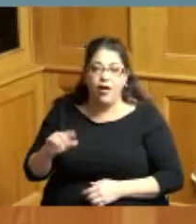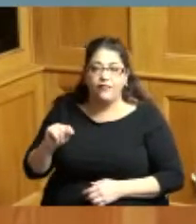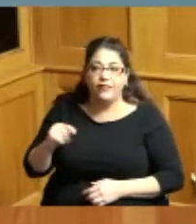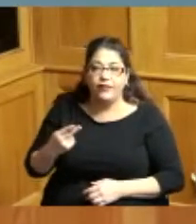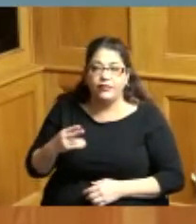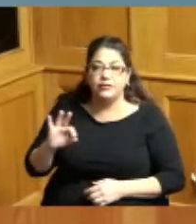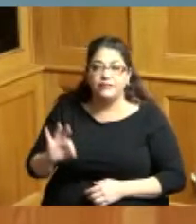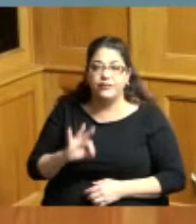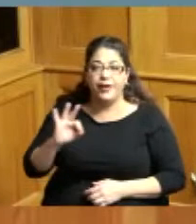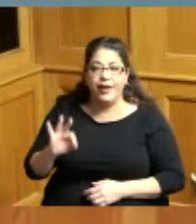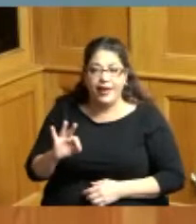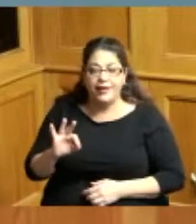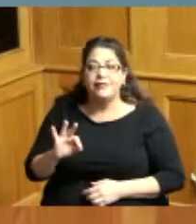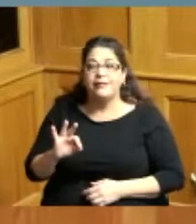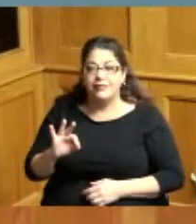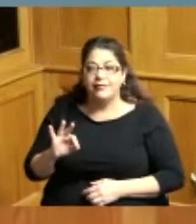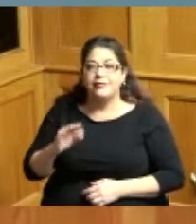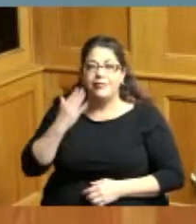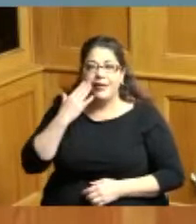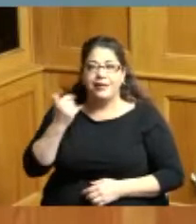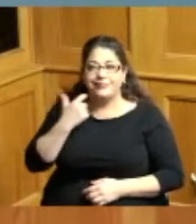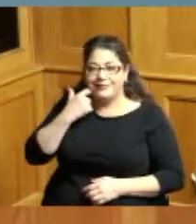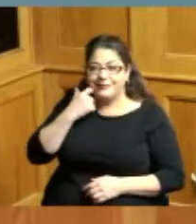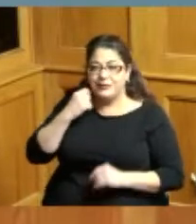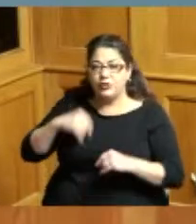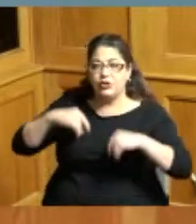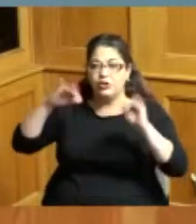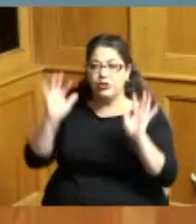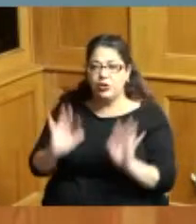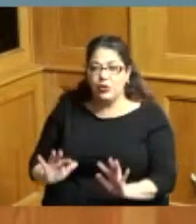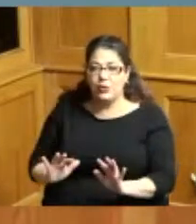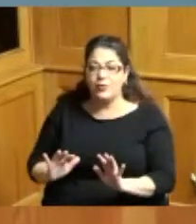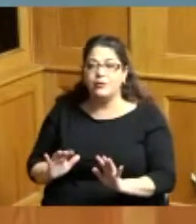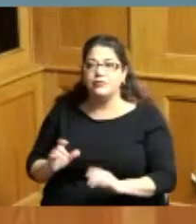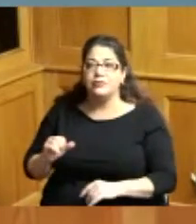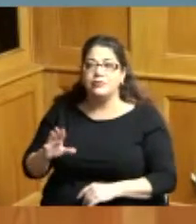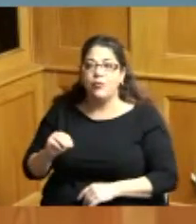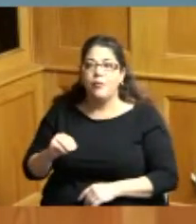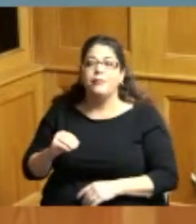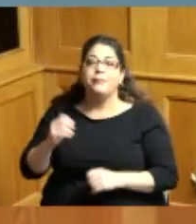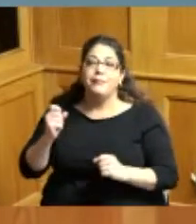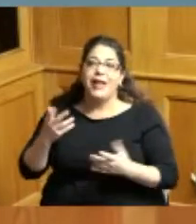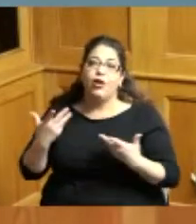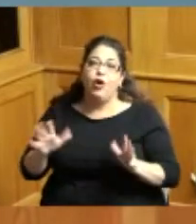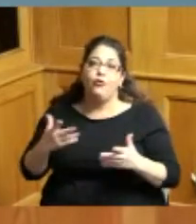as we indicated because of the snowstorm so a lot of them have already been off I look